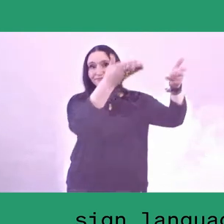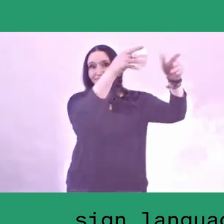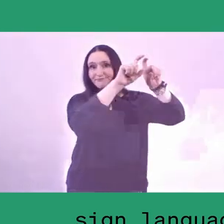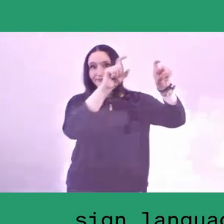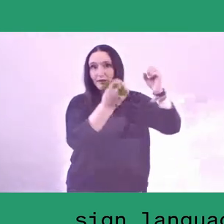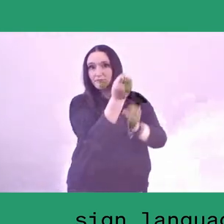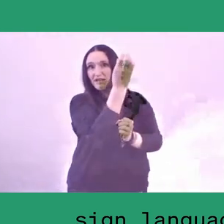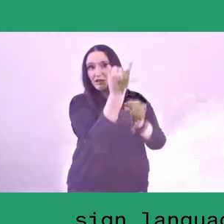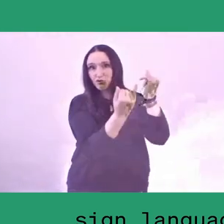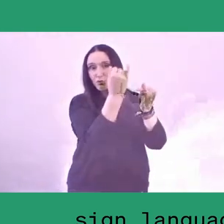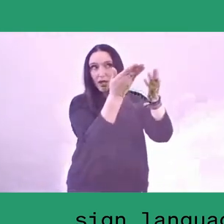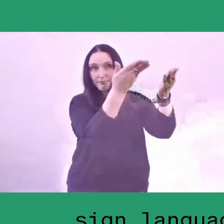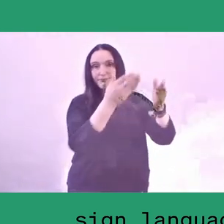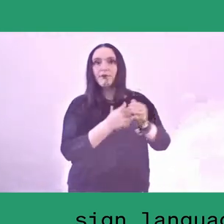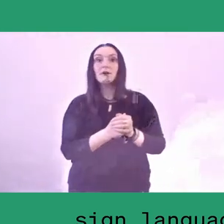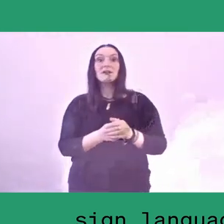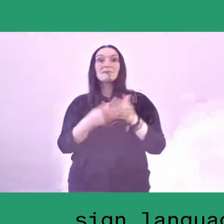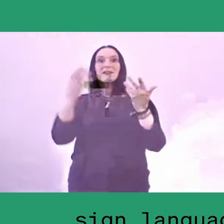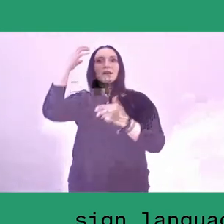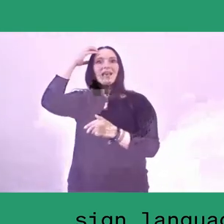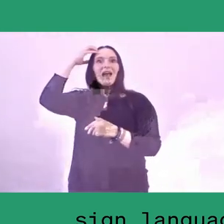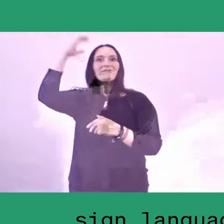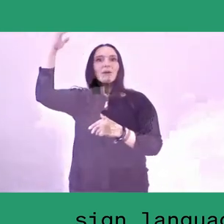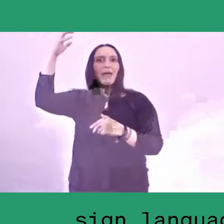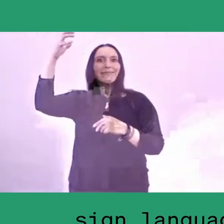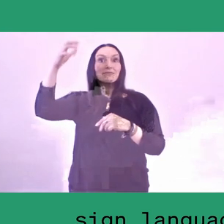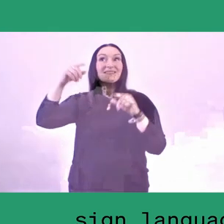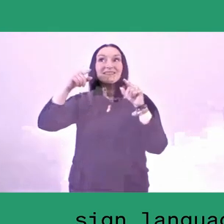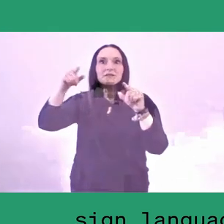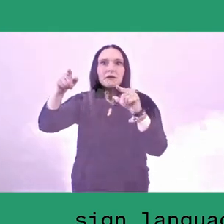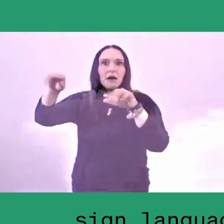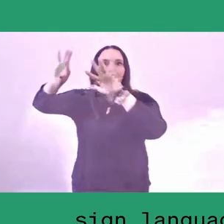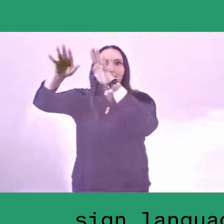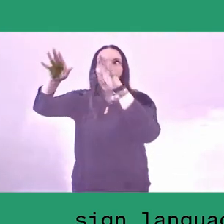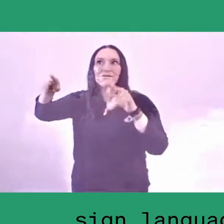turned the other one, the one that's left, for mountain climbing.